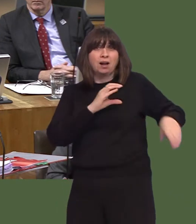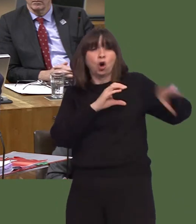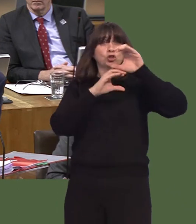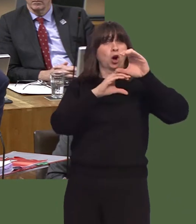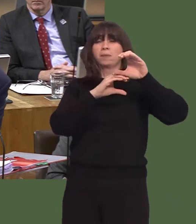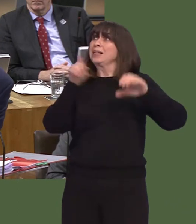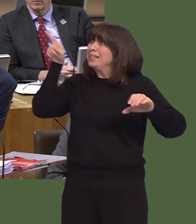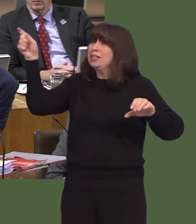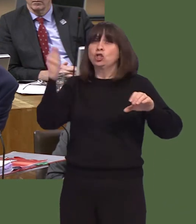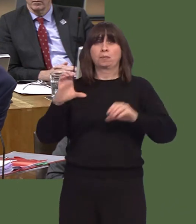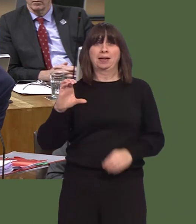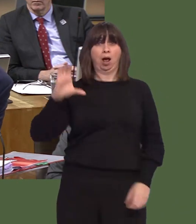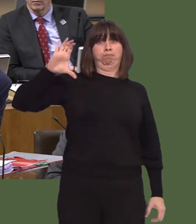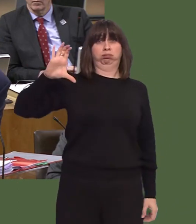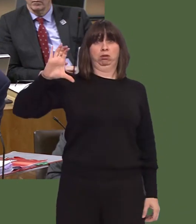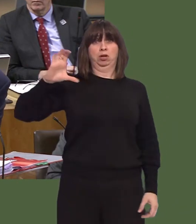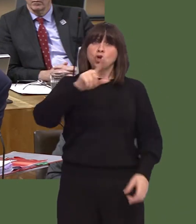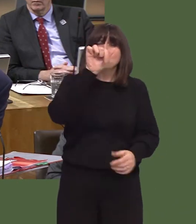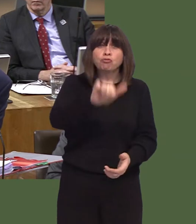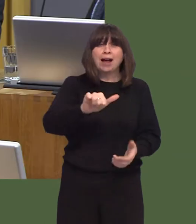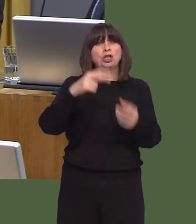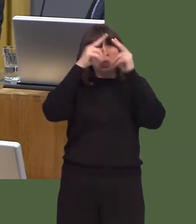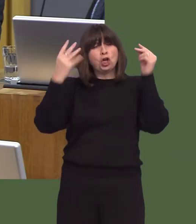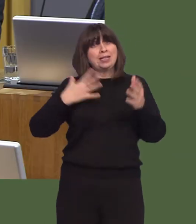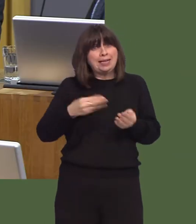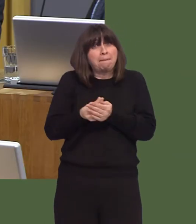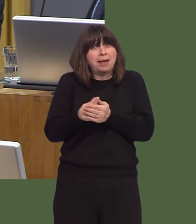I agree with her, I think the pay cap should lifted, but why should the people of Wales